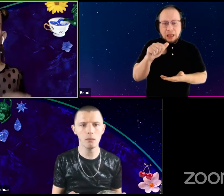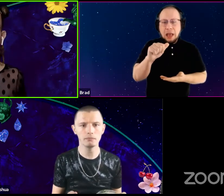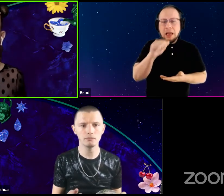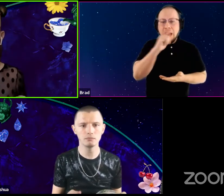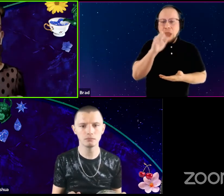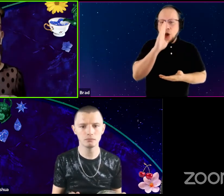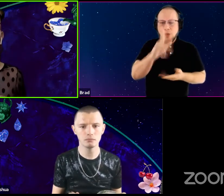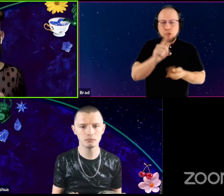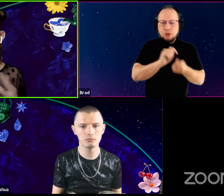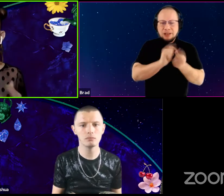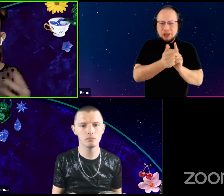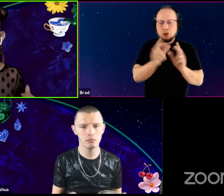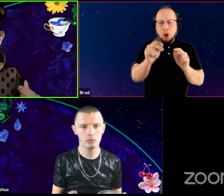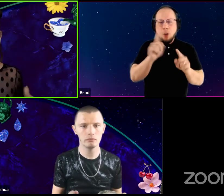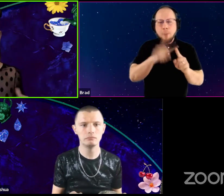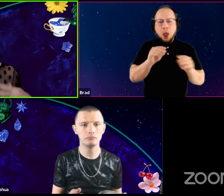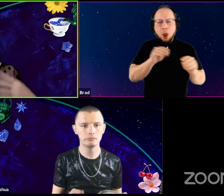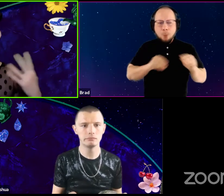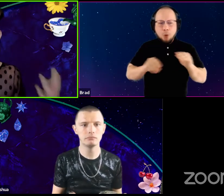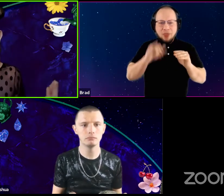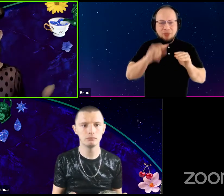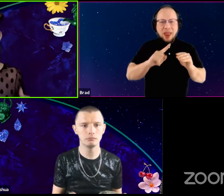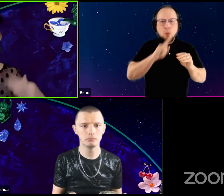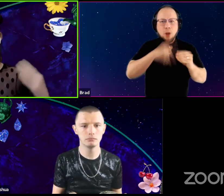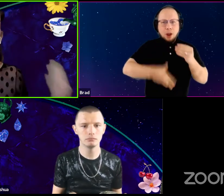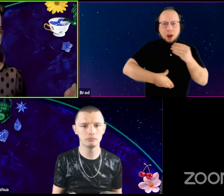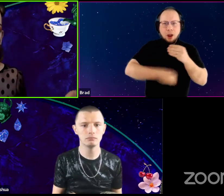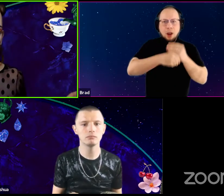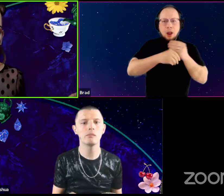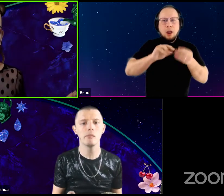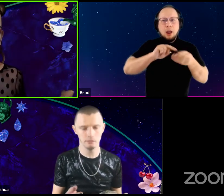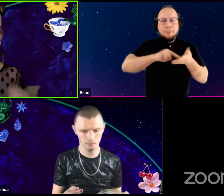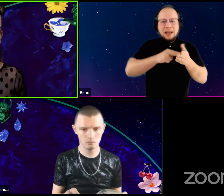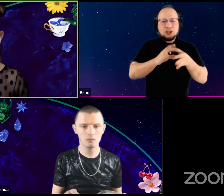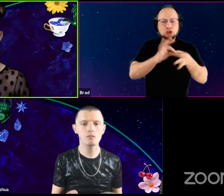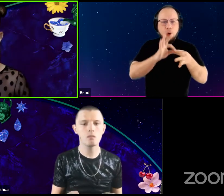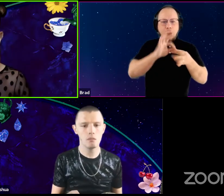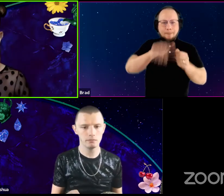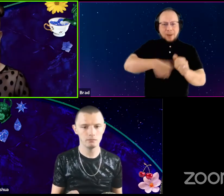but movements that were putting meaning and story behind is very much how I think